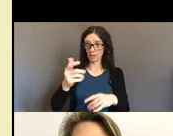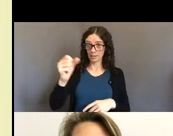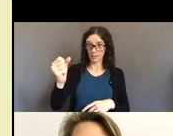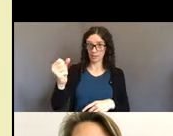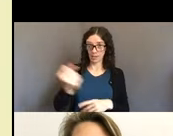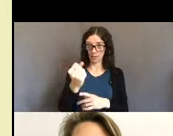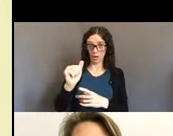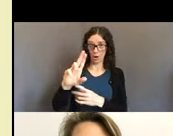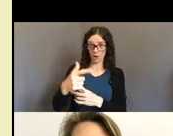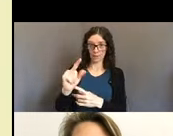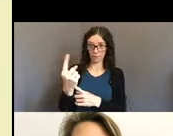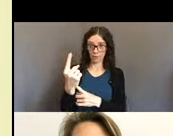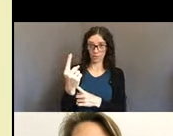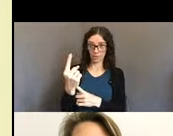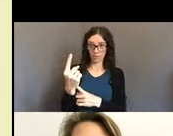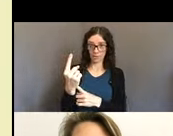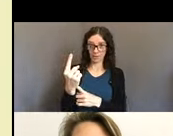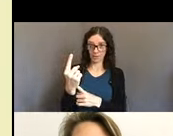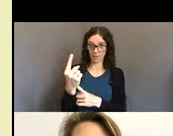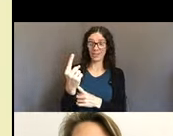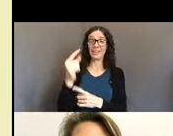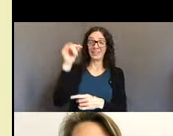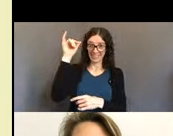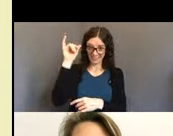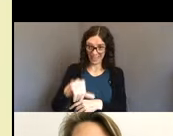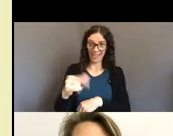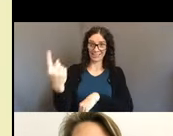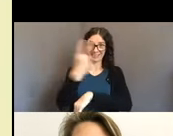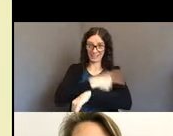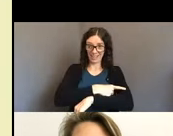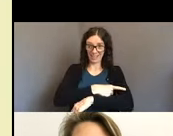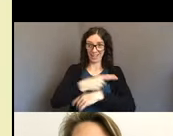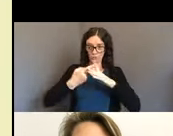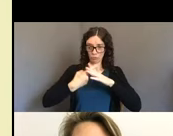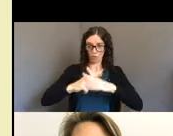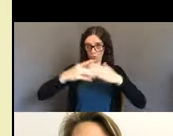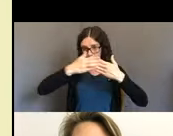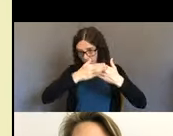must start informing patients of their, right to have,